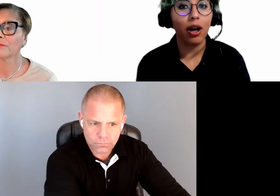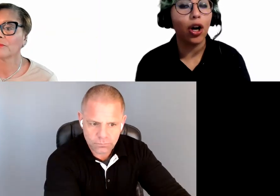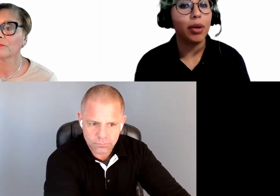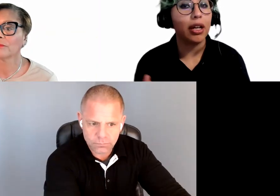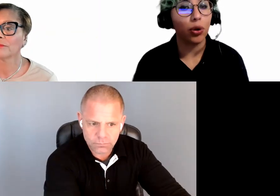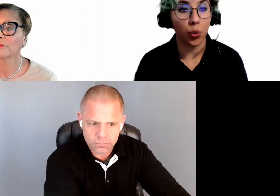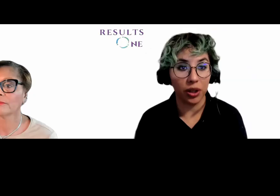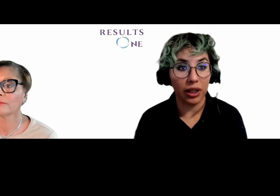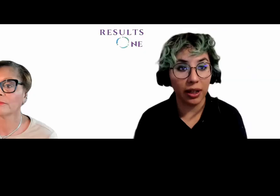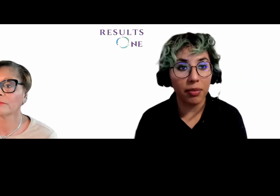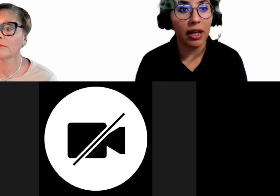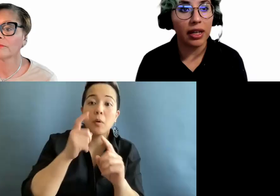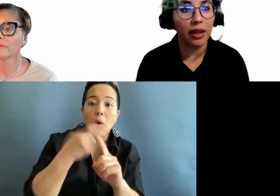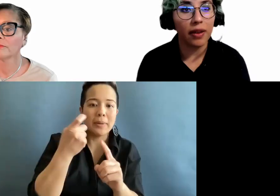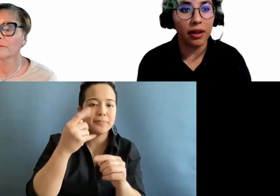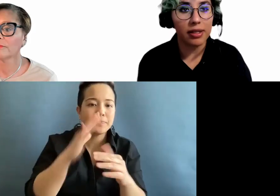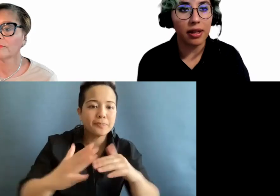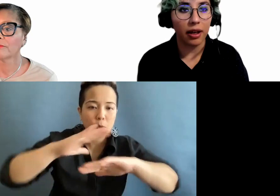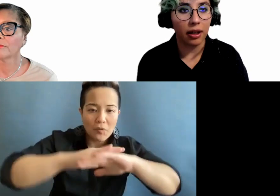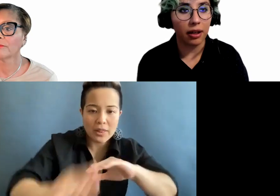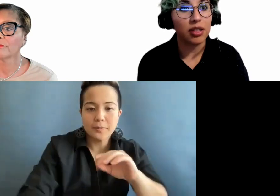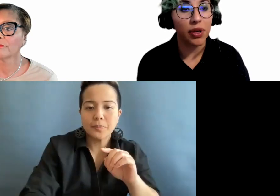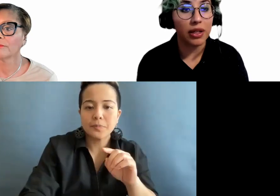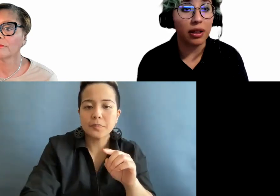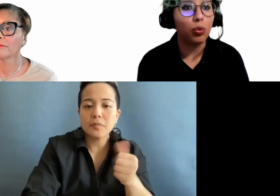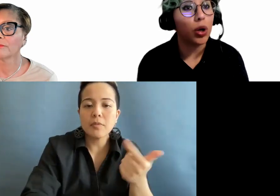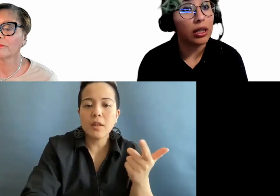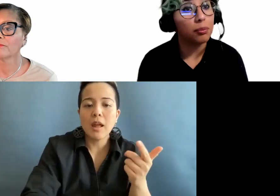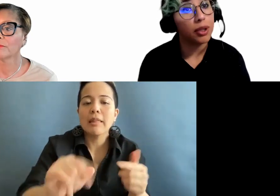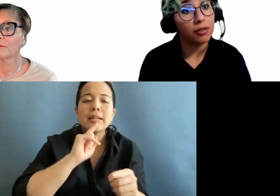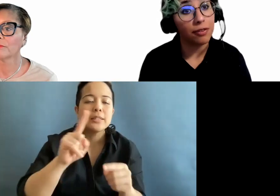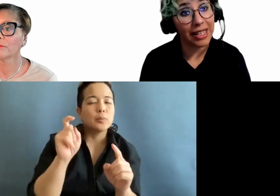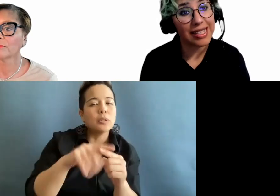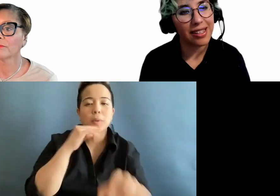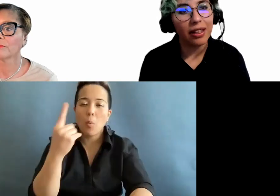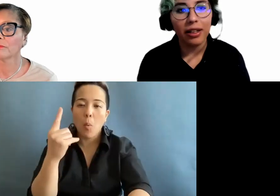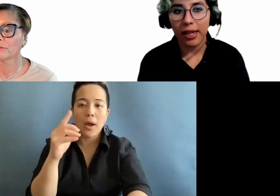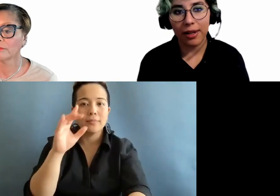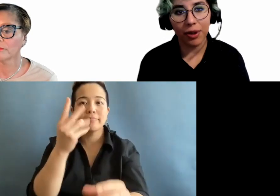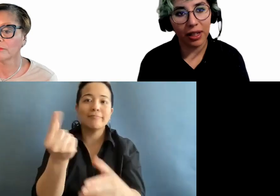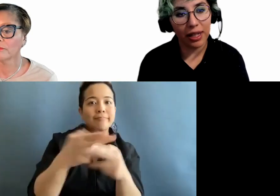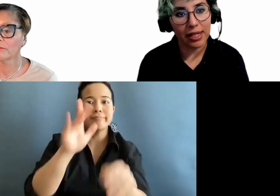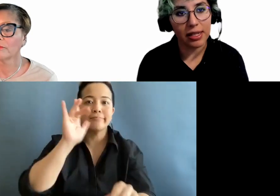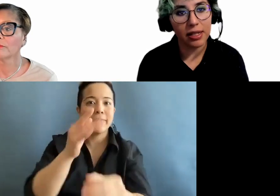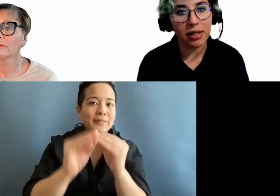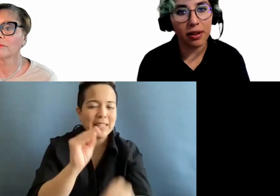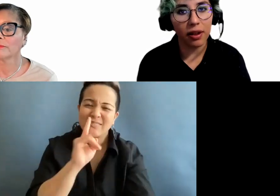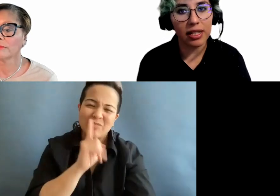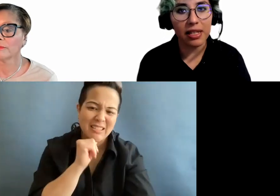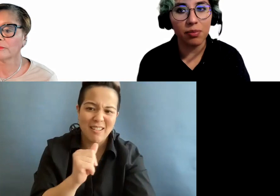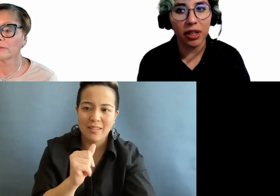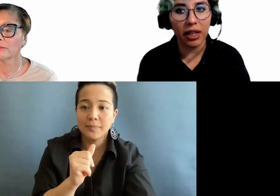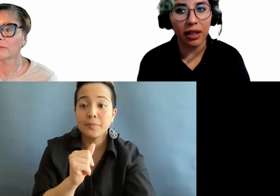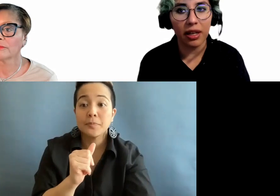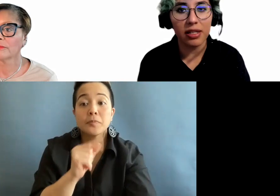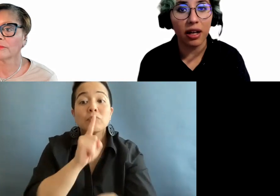automated overlay, anything that is a supposedly one button fix, really isn't. Accessibility is